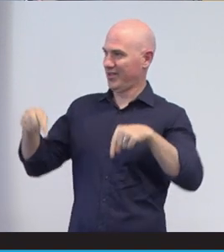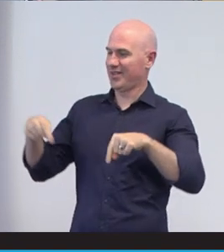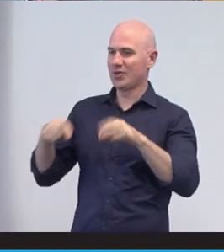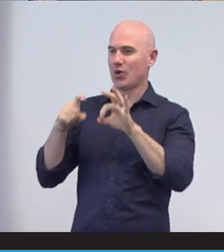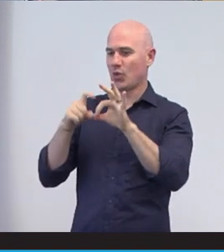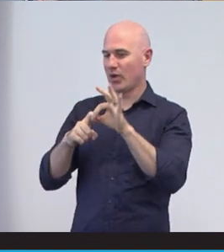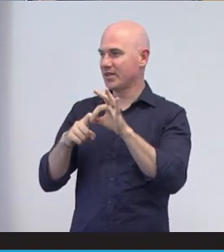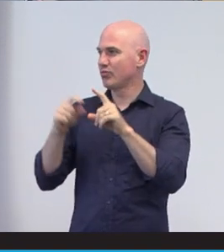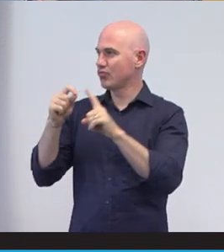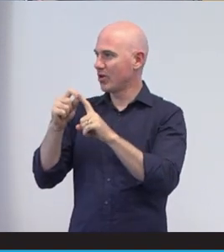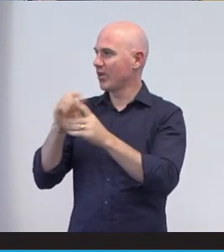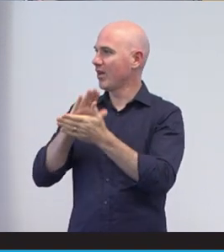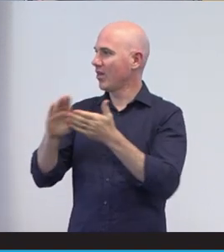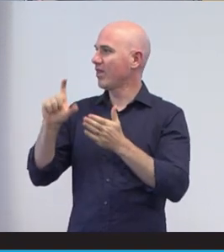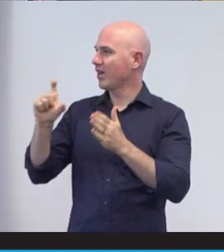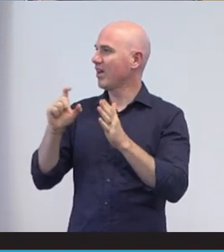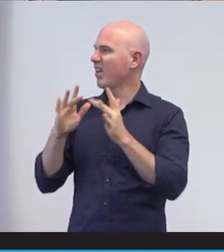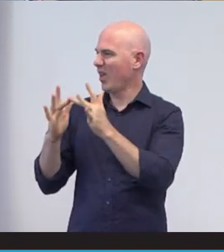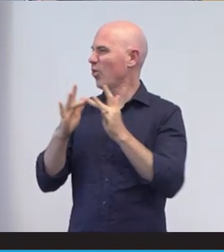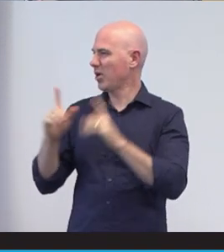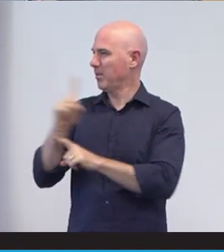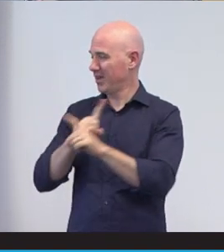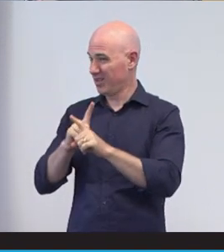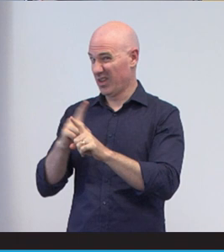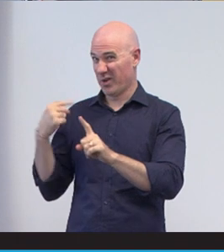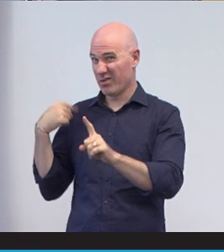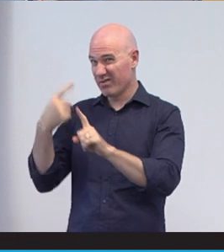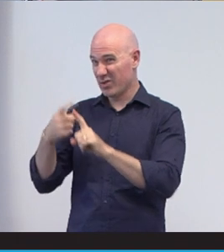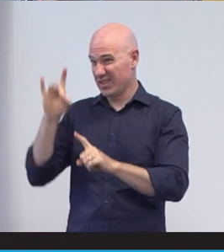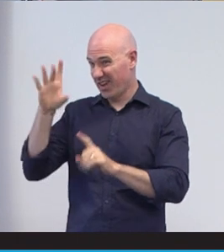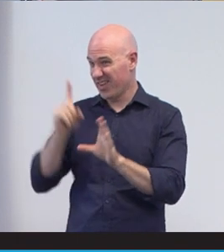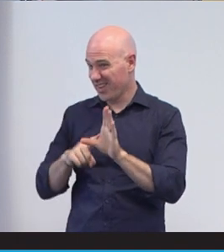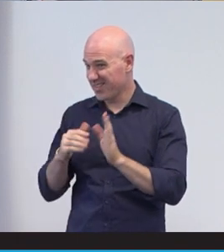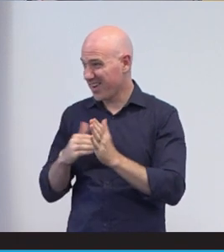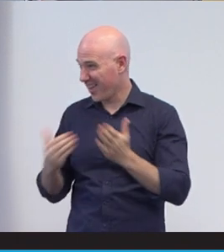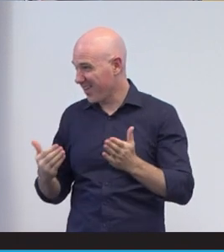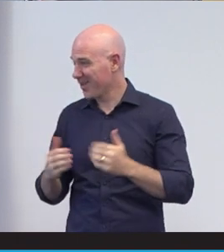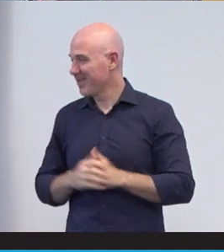Health Care Network meetings, which have been going for actually ten years. So it's really